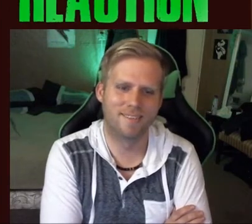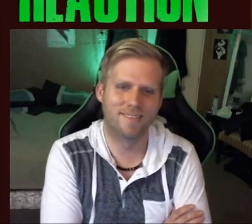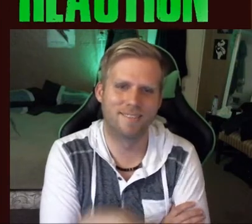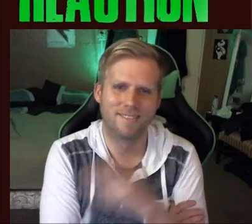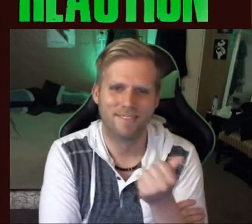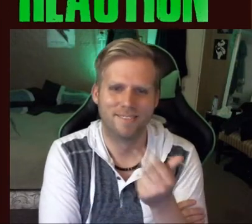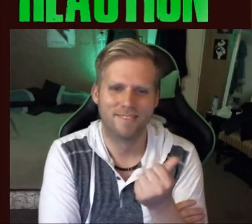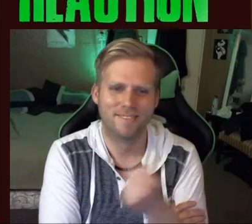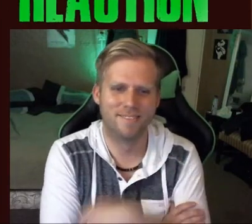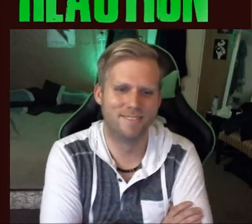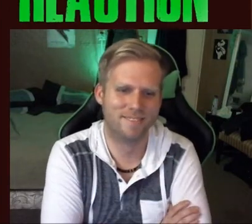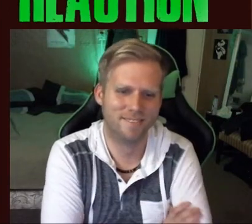haha..